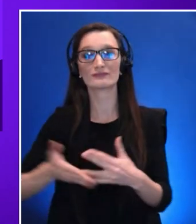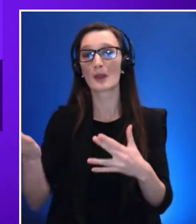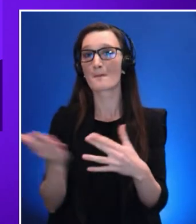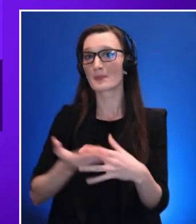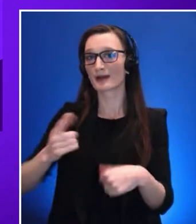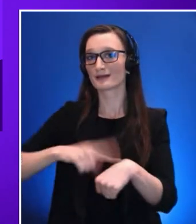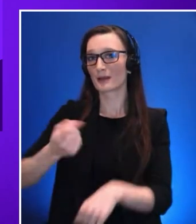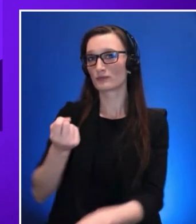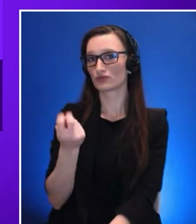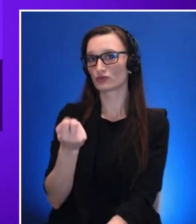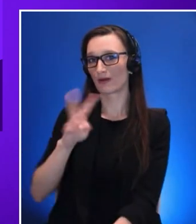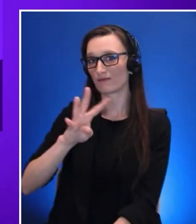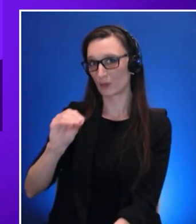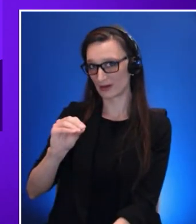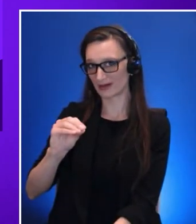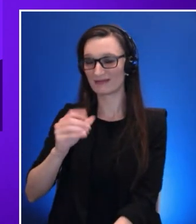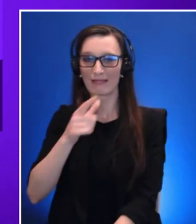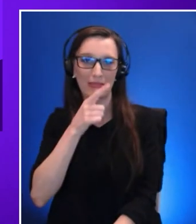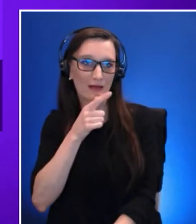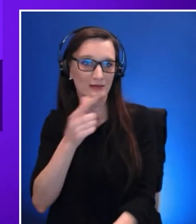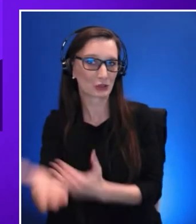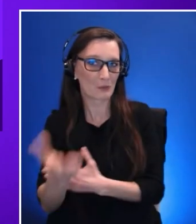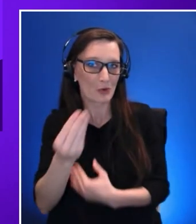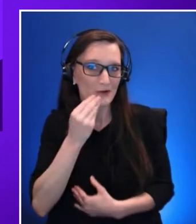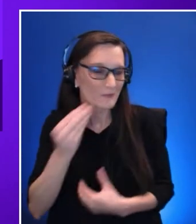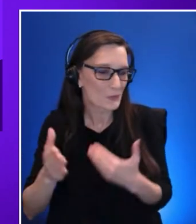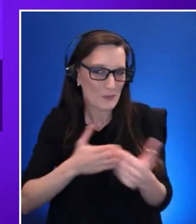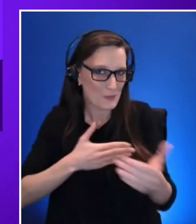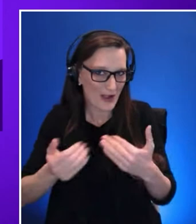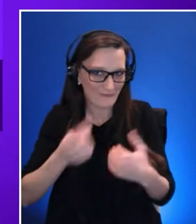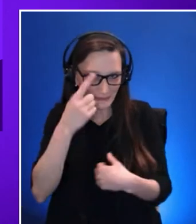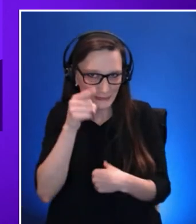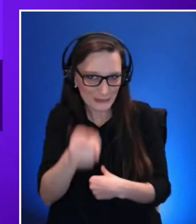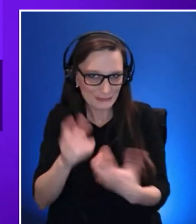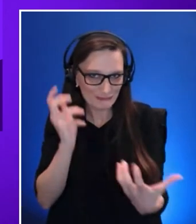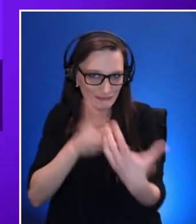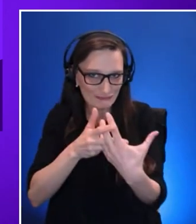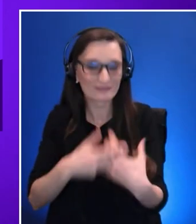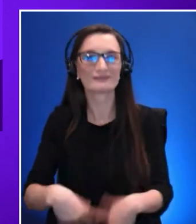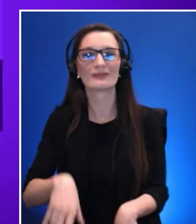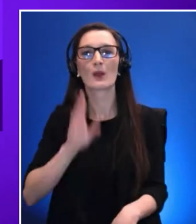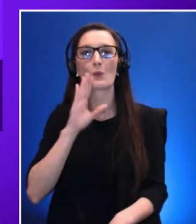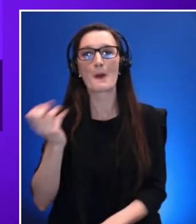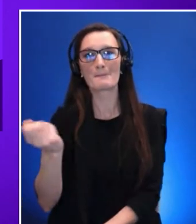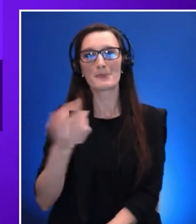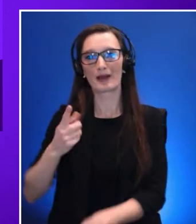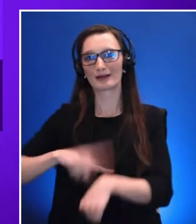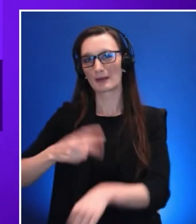you are in the world we'll be back at 12 55 p.m and these are all times at et if you haven't